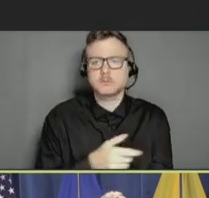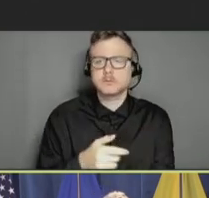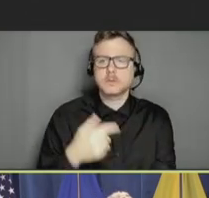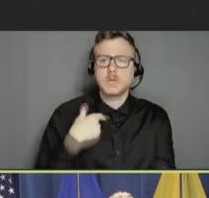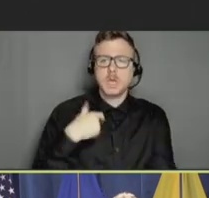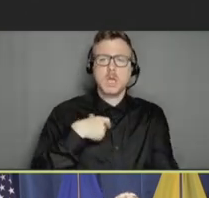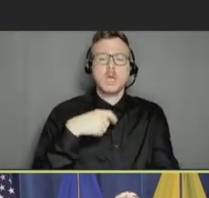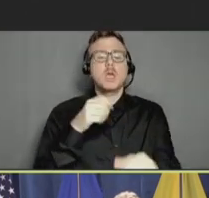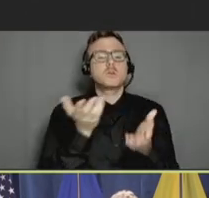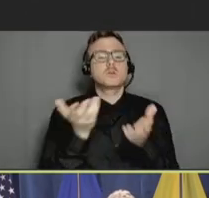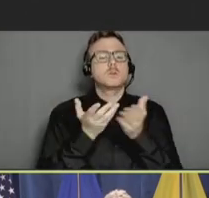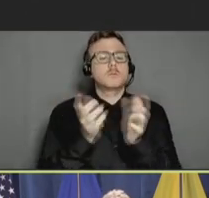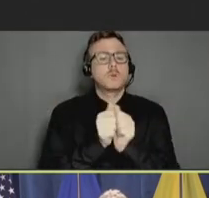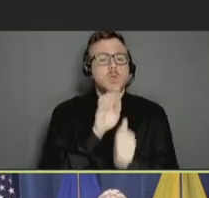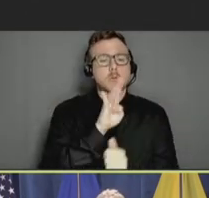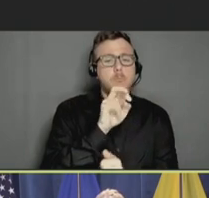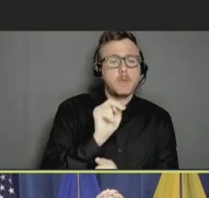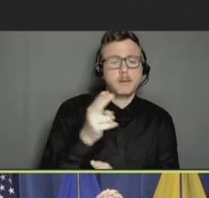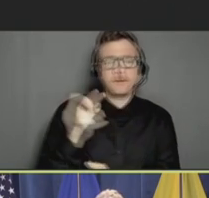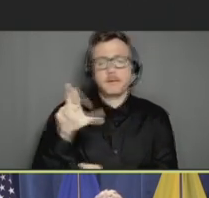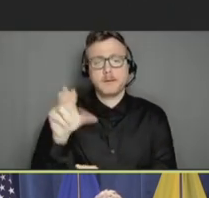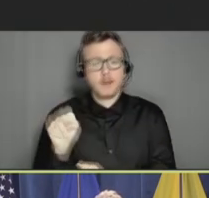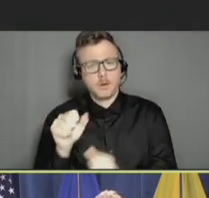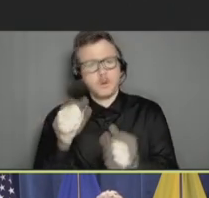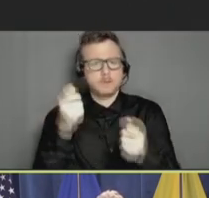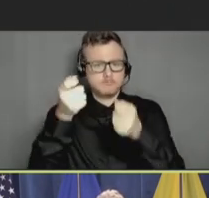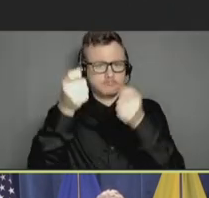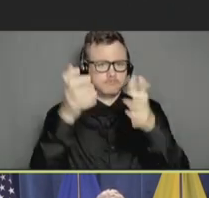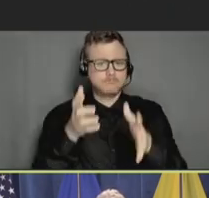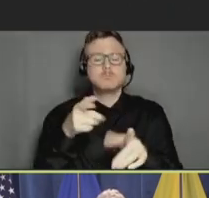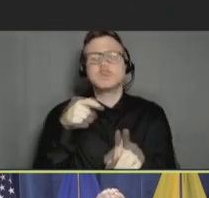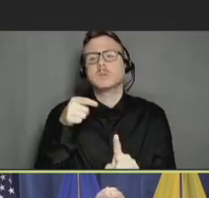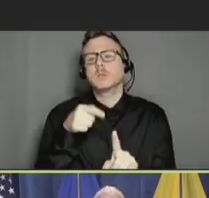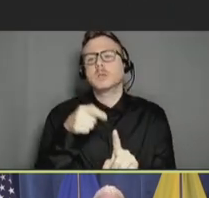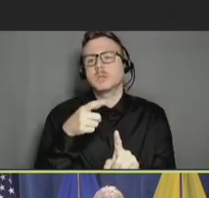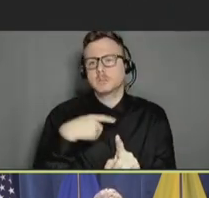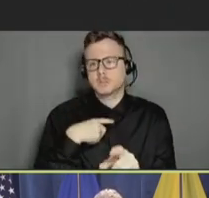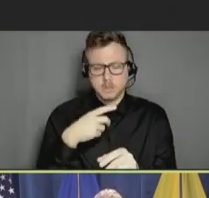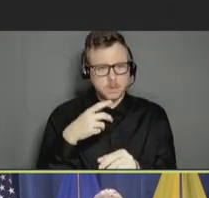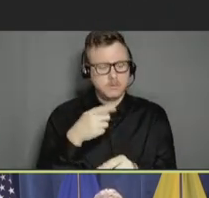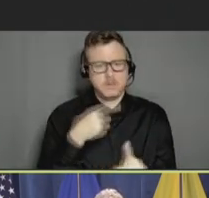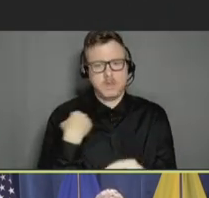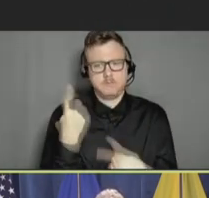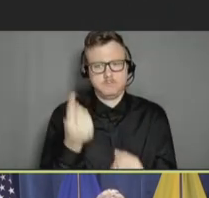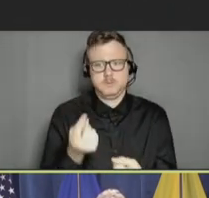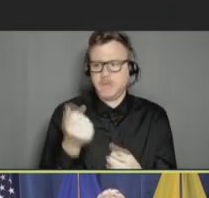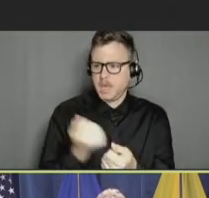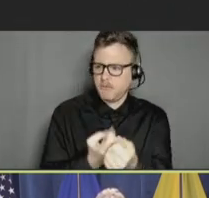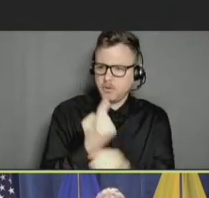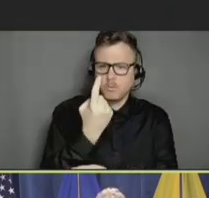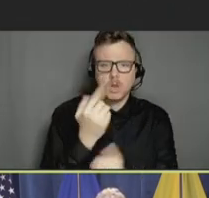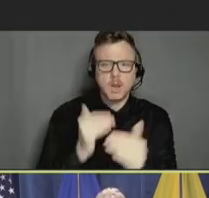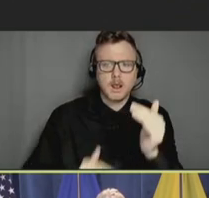administration that has taken historic action to ensure that everyone experiences equality,